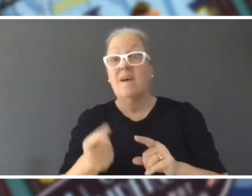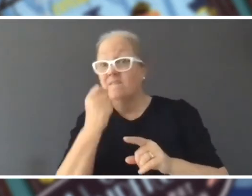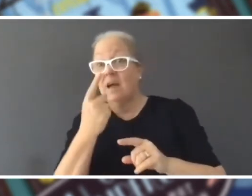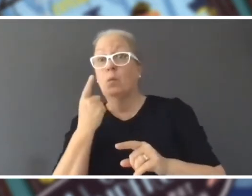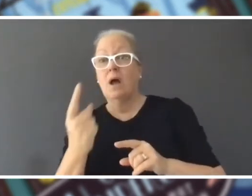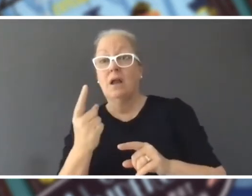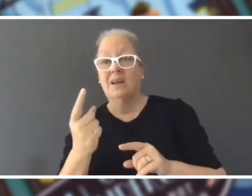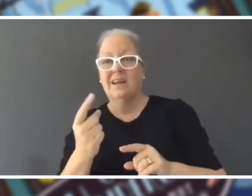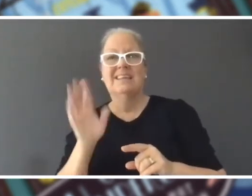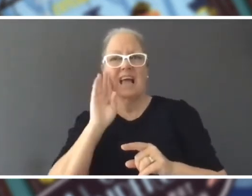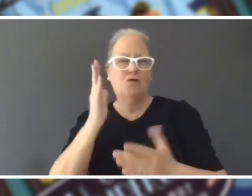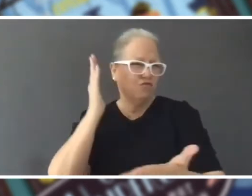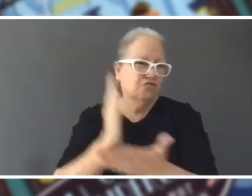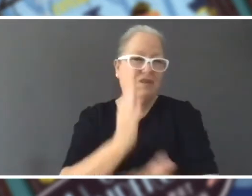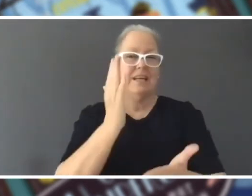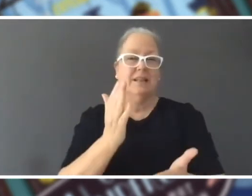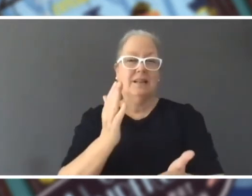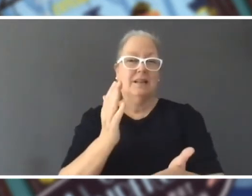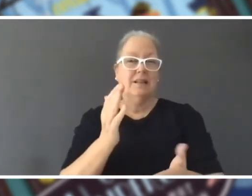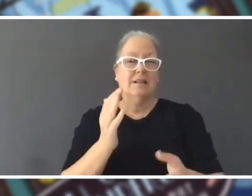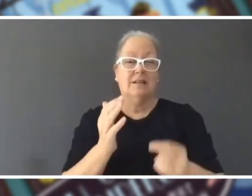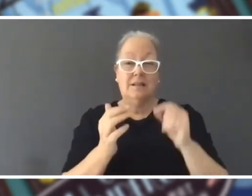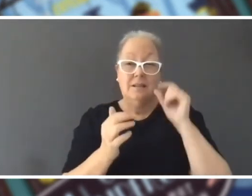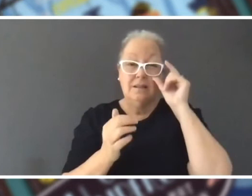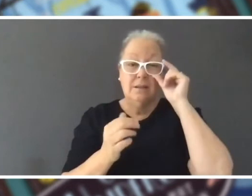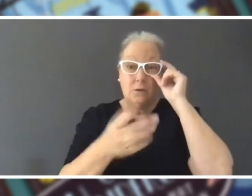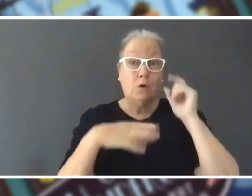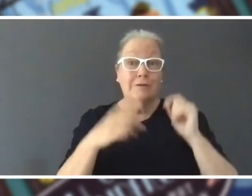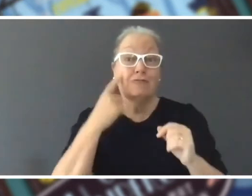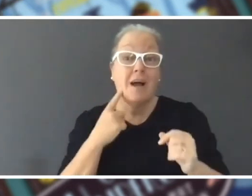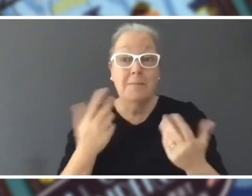as possible. Tess: Ah, okay. Mat: Wanna play? Tess: Yes please.